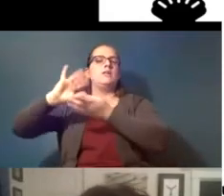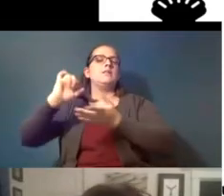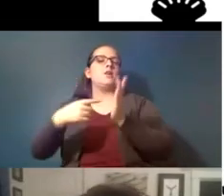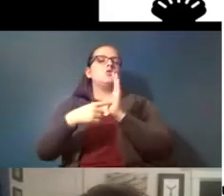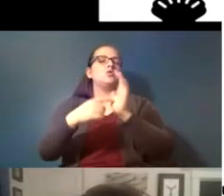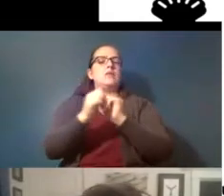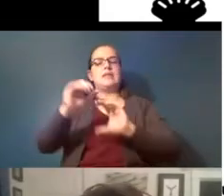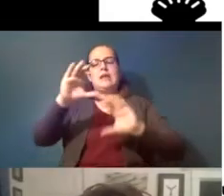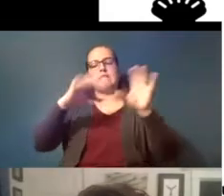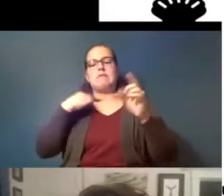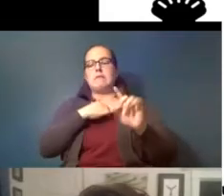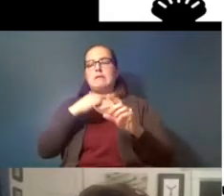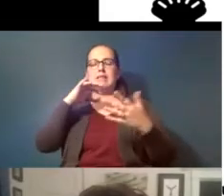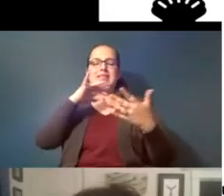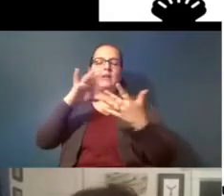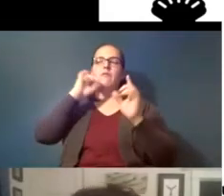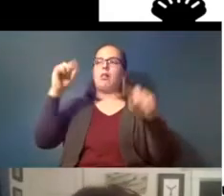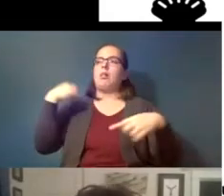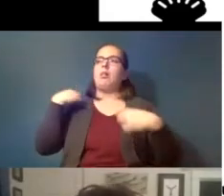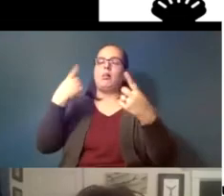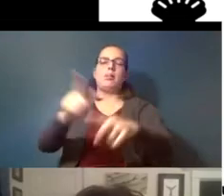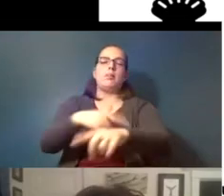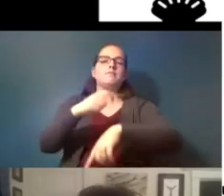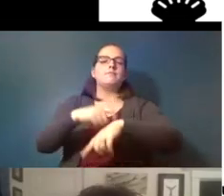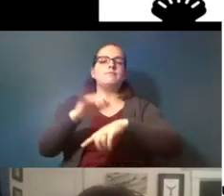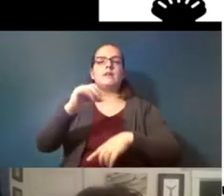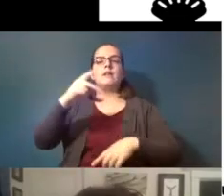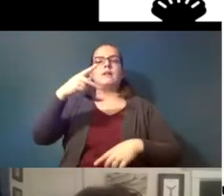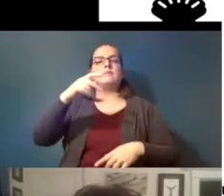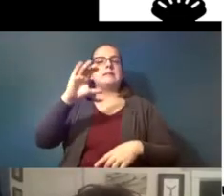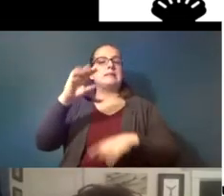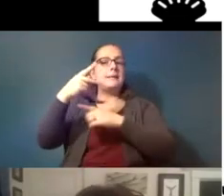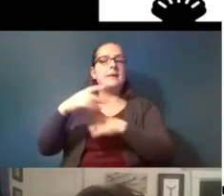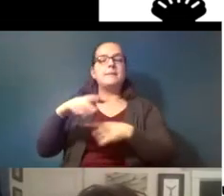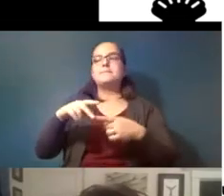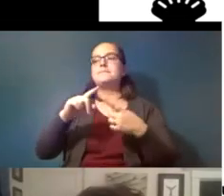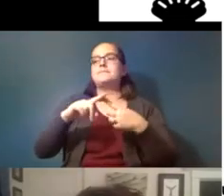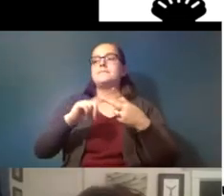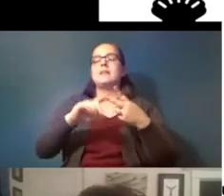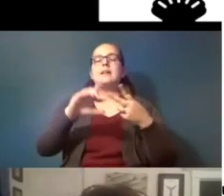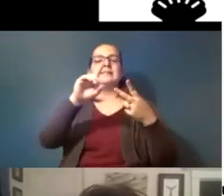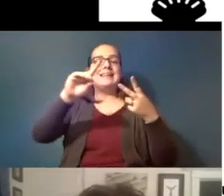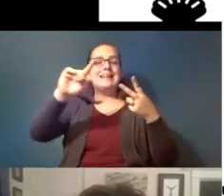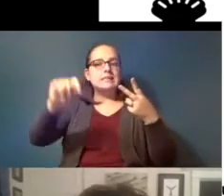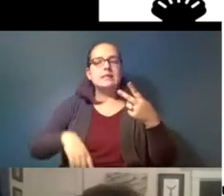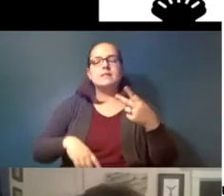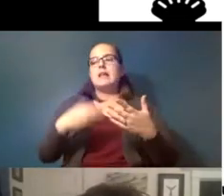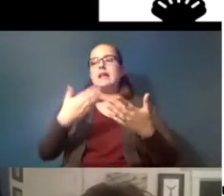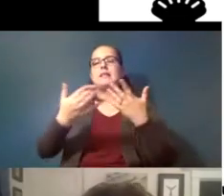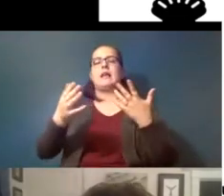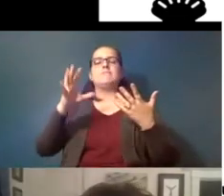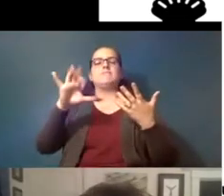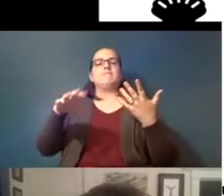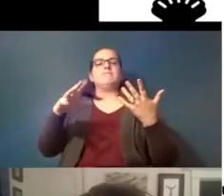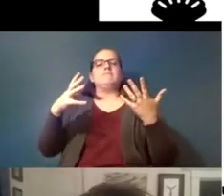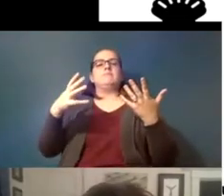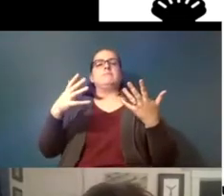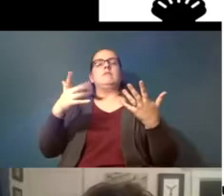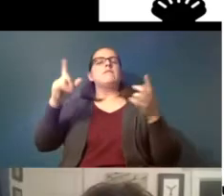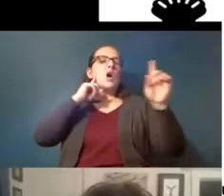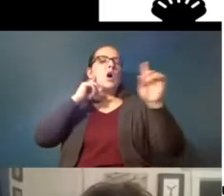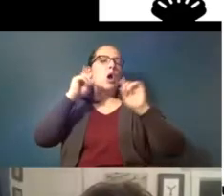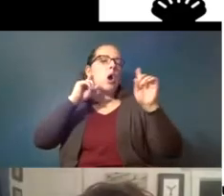for a long time like pcbs and ddt and things that you know you've heard about being around for for